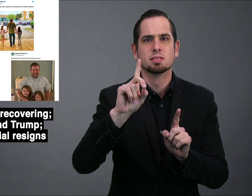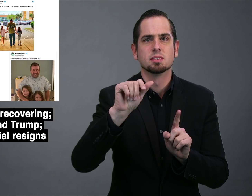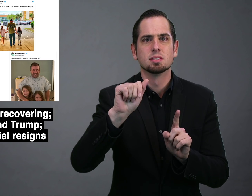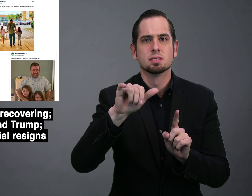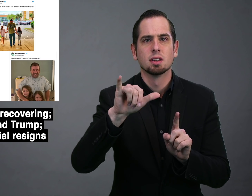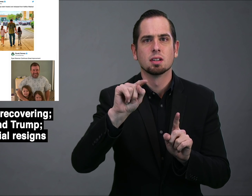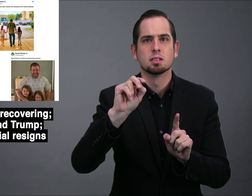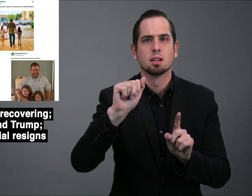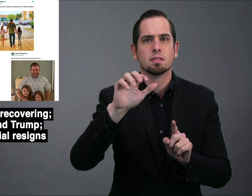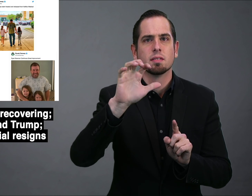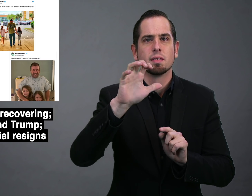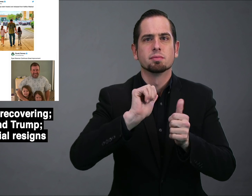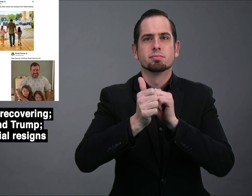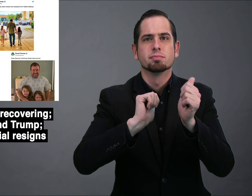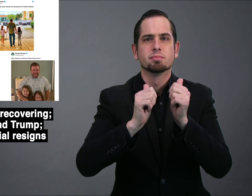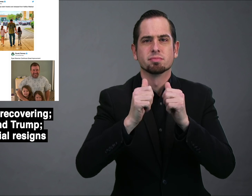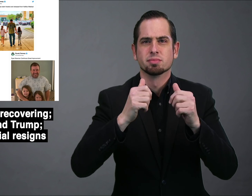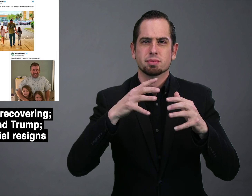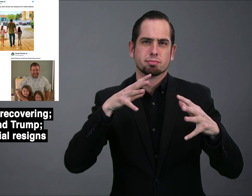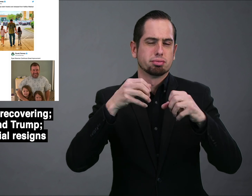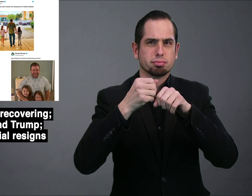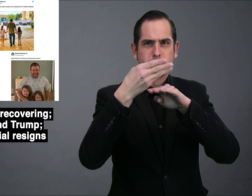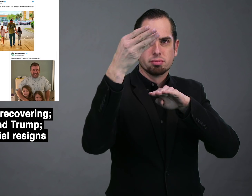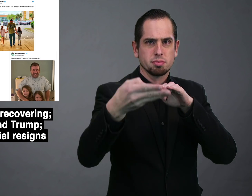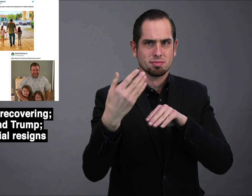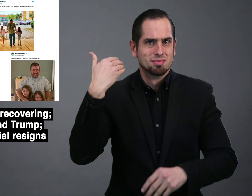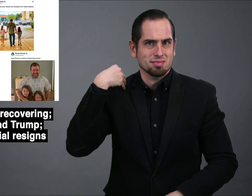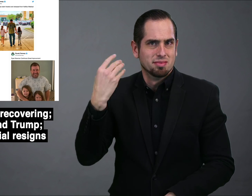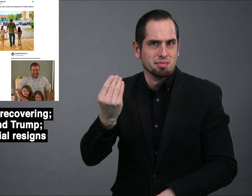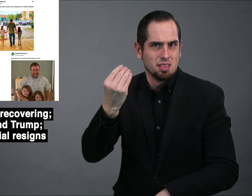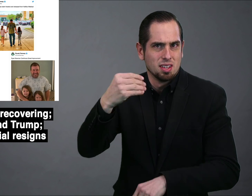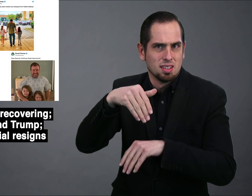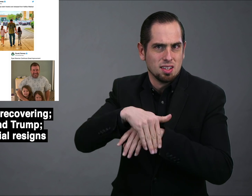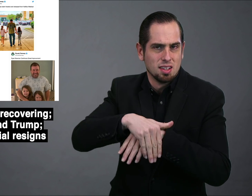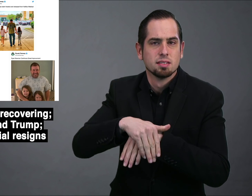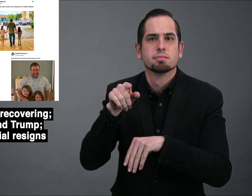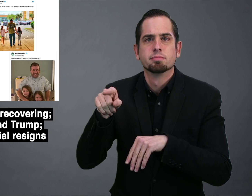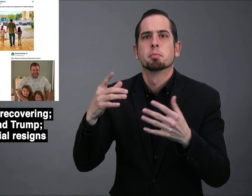from a Daytona 500 crash on Monday night,